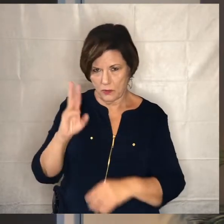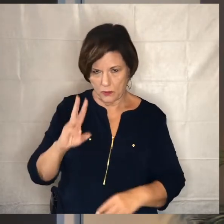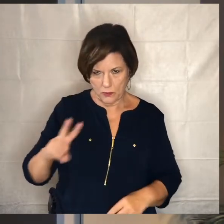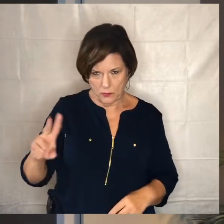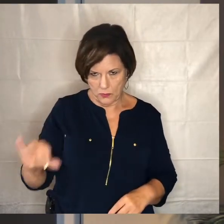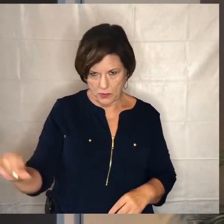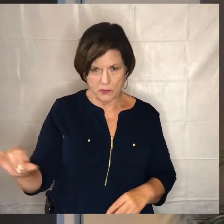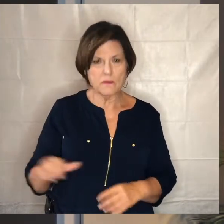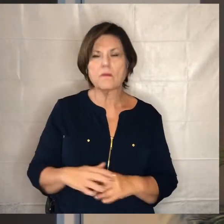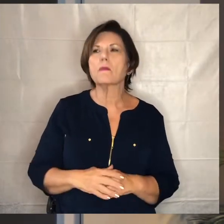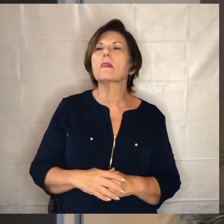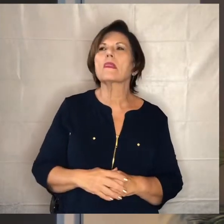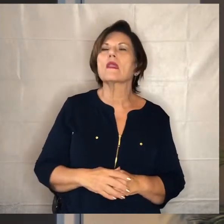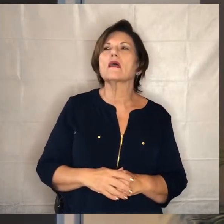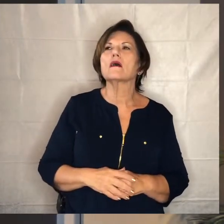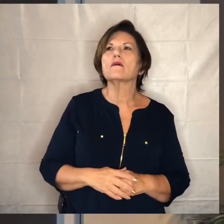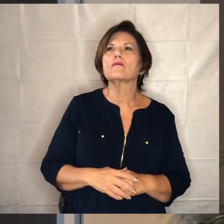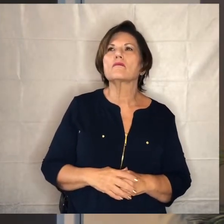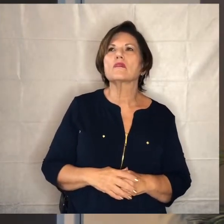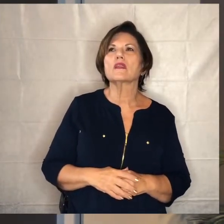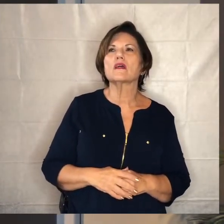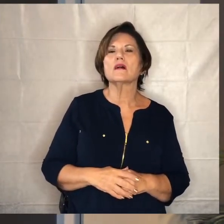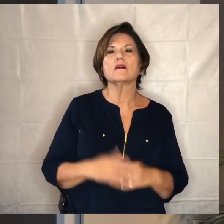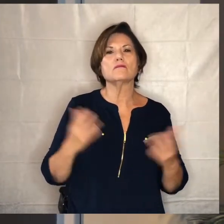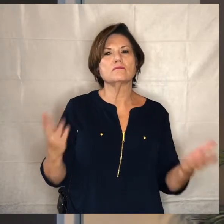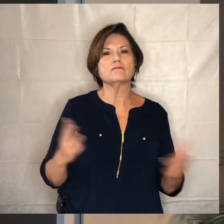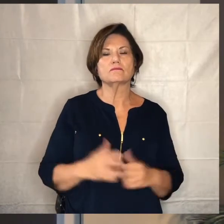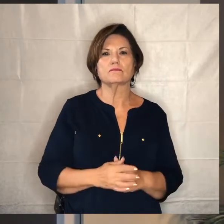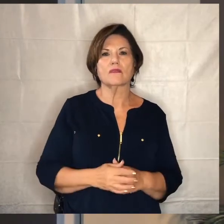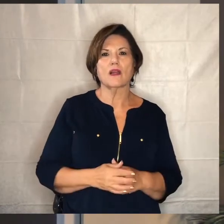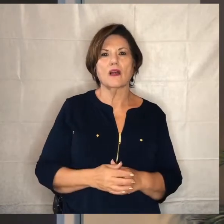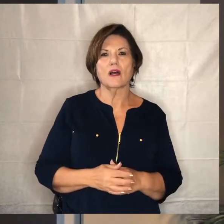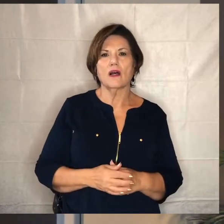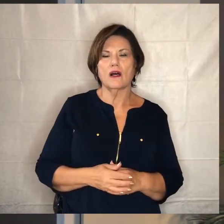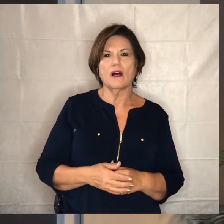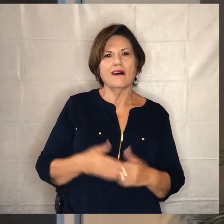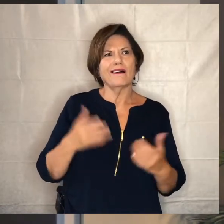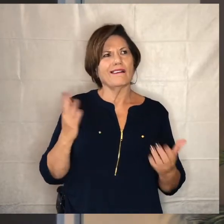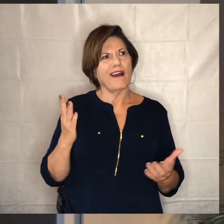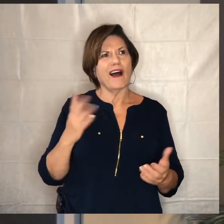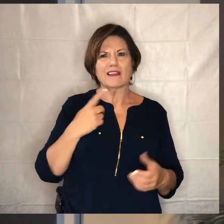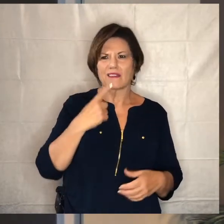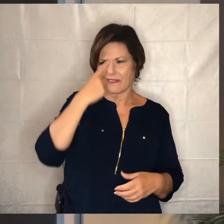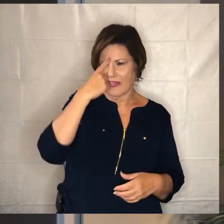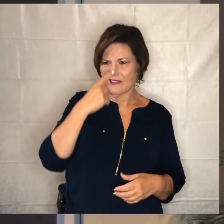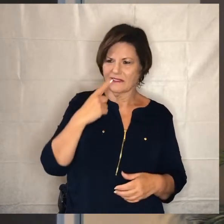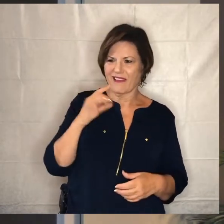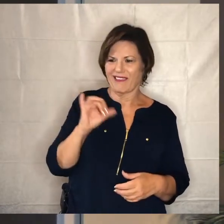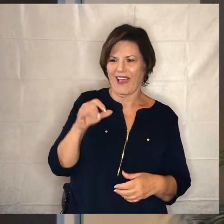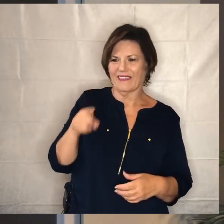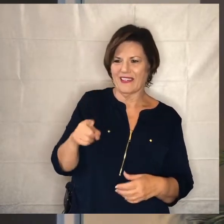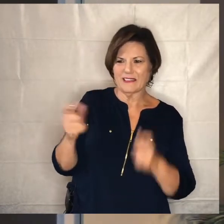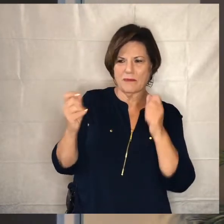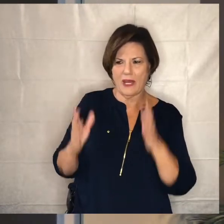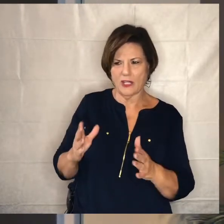and if so if if god is commending the manager for being shrewd we should probably get a better understanding of exactly what that word